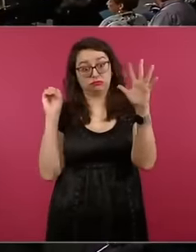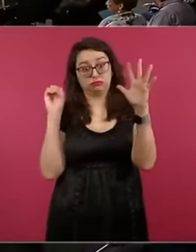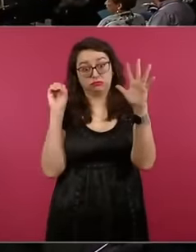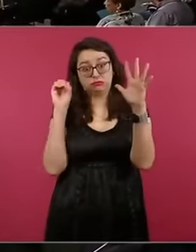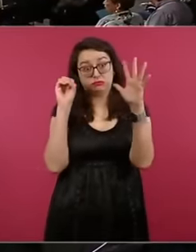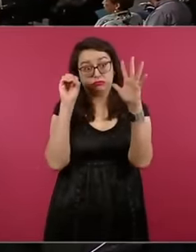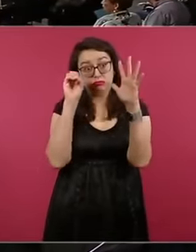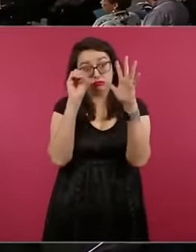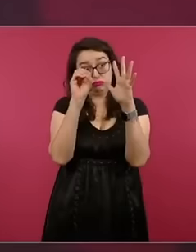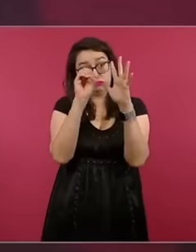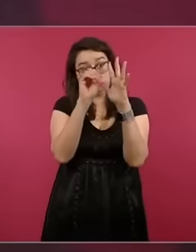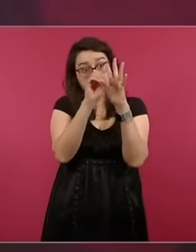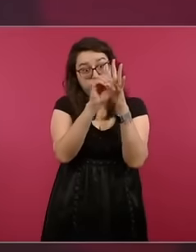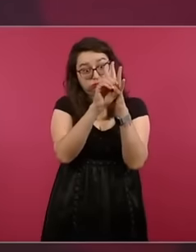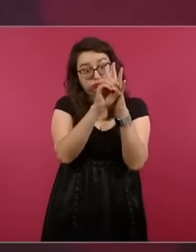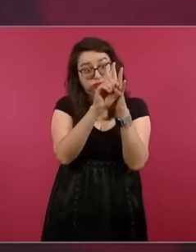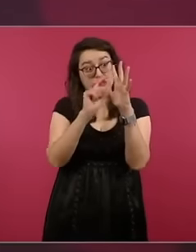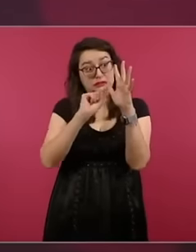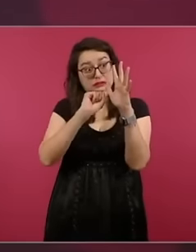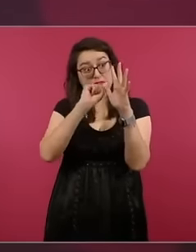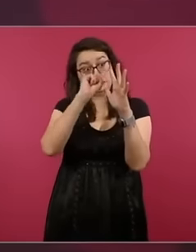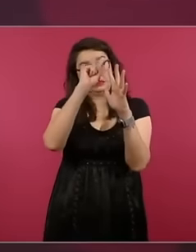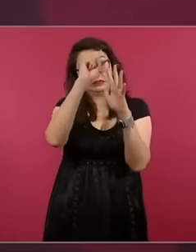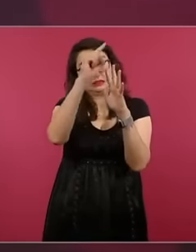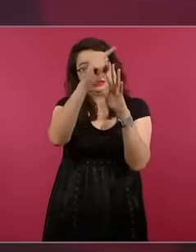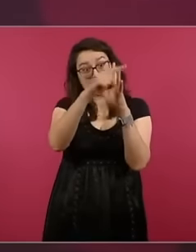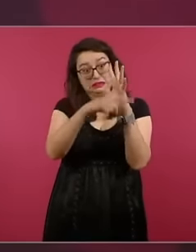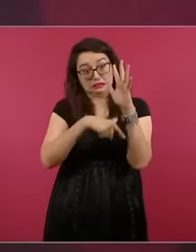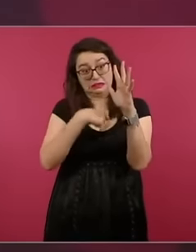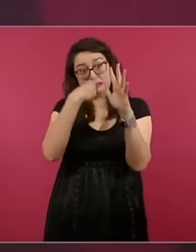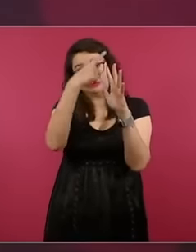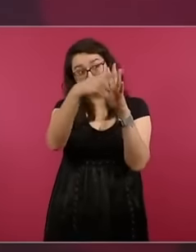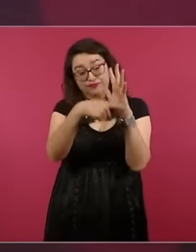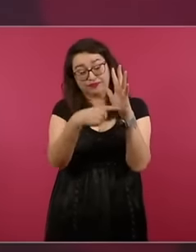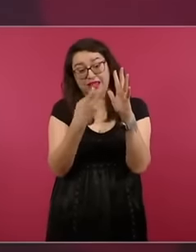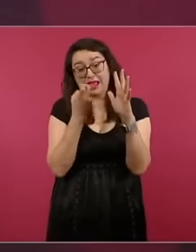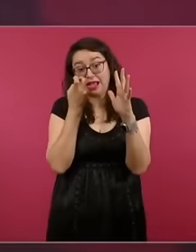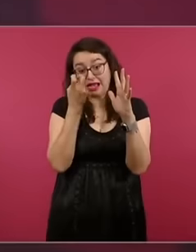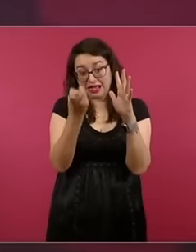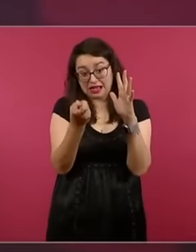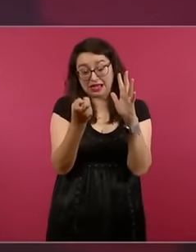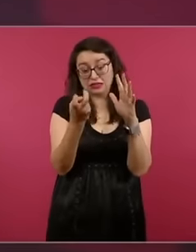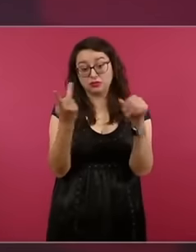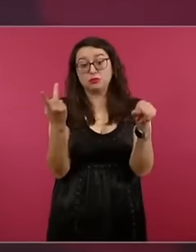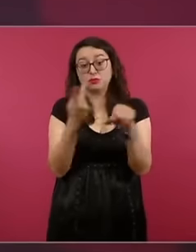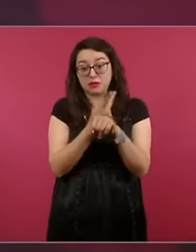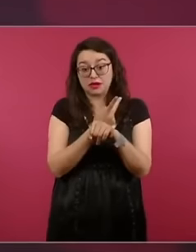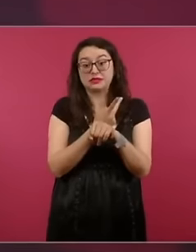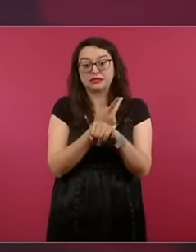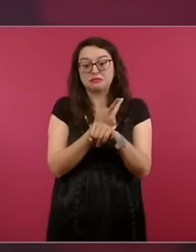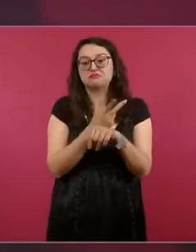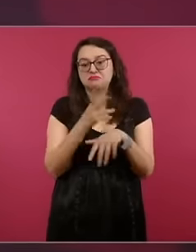upper atmosphere, physical events occur, which eventually cause problems